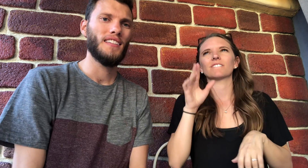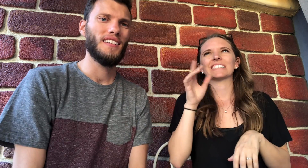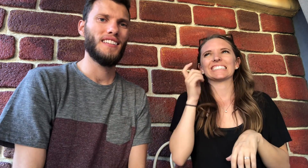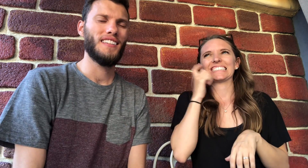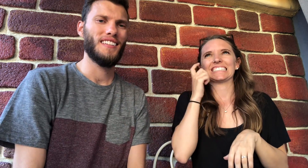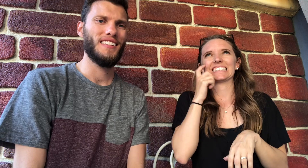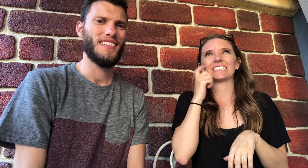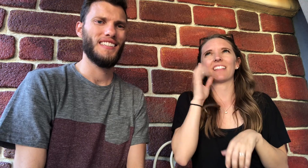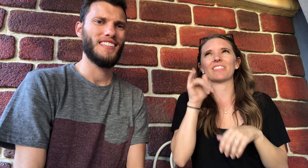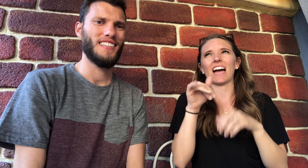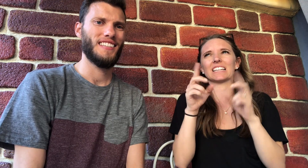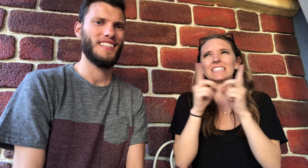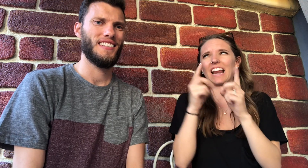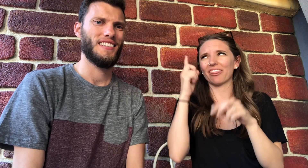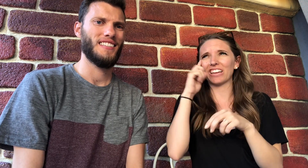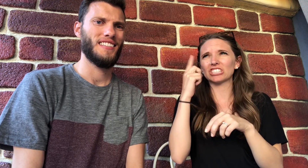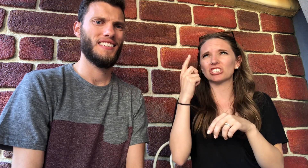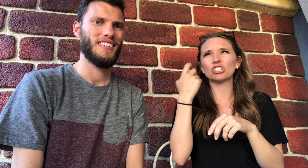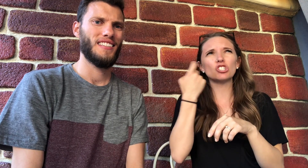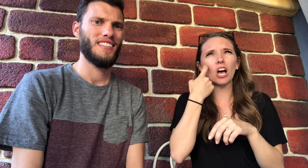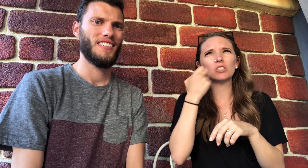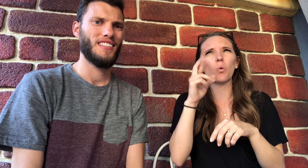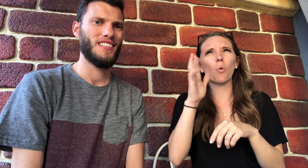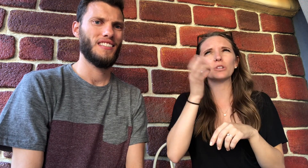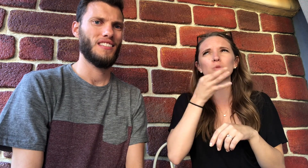On that date I think she either just had